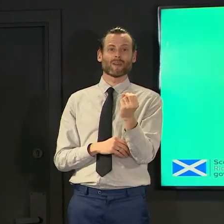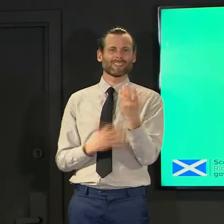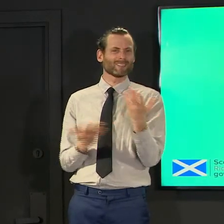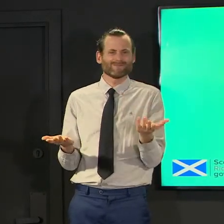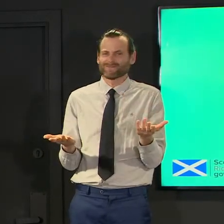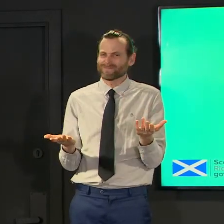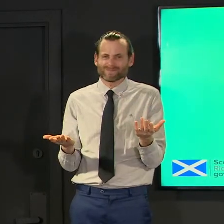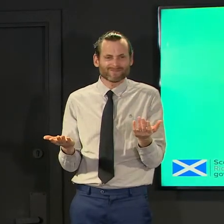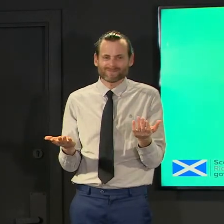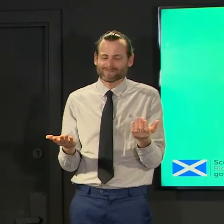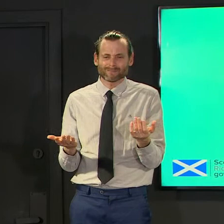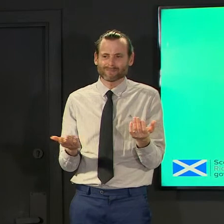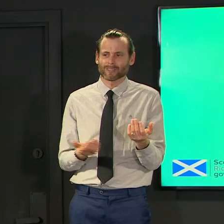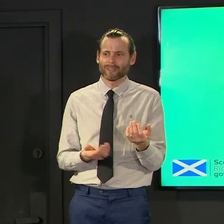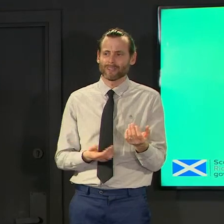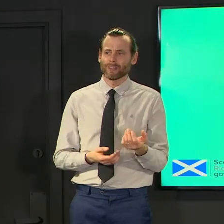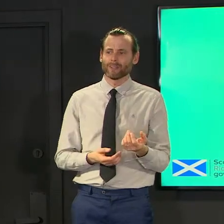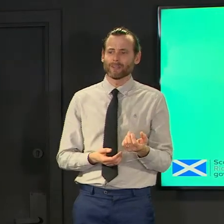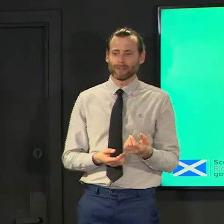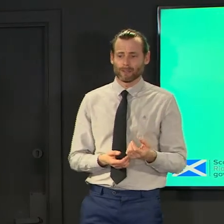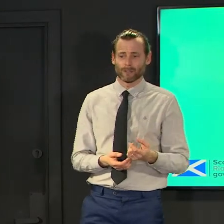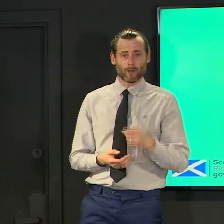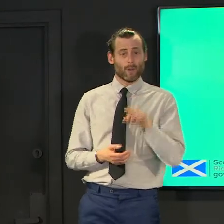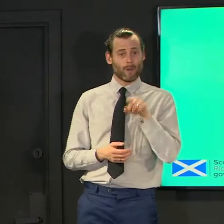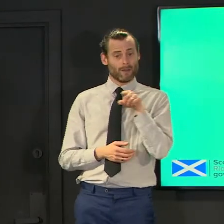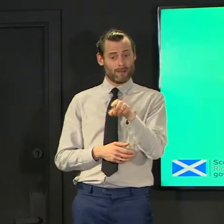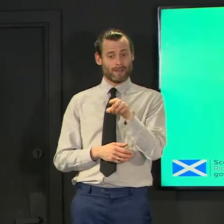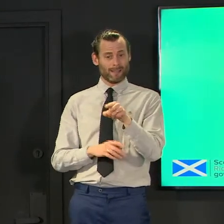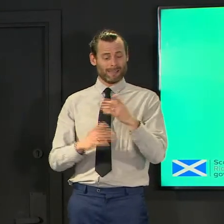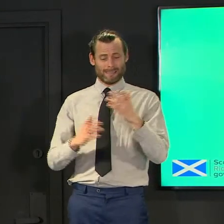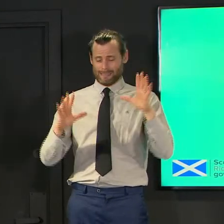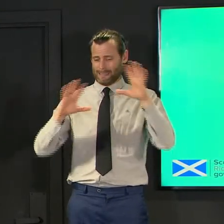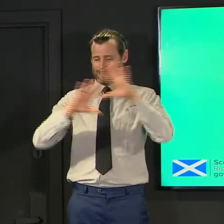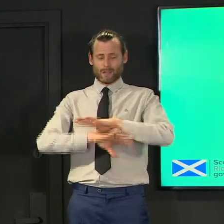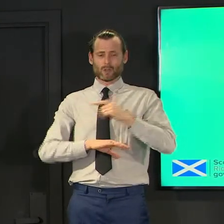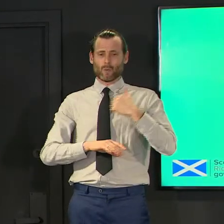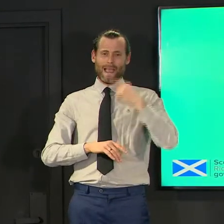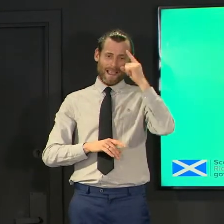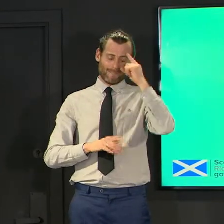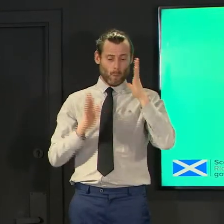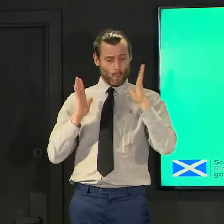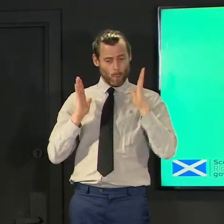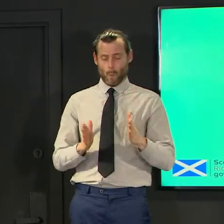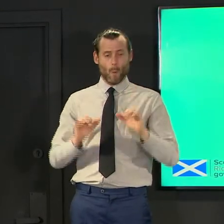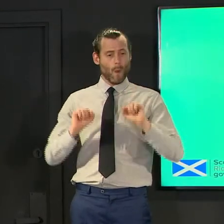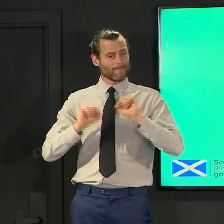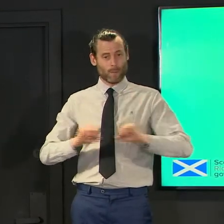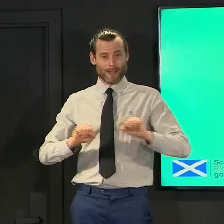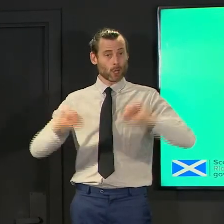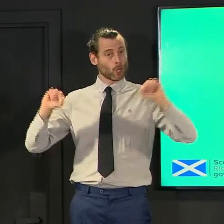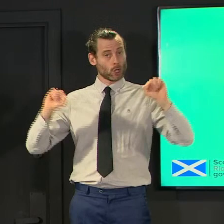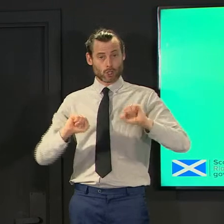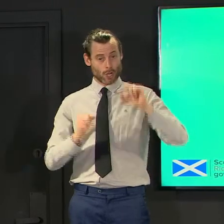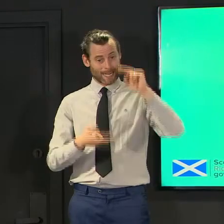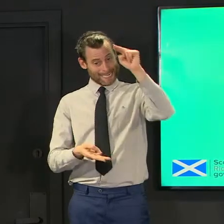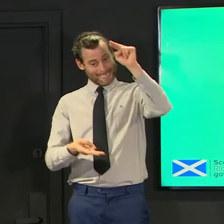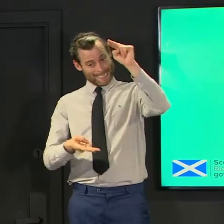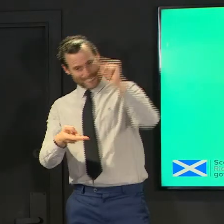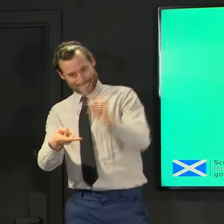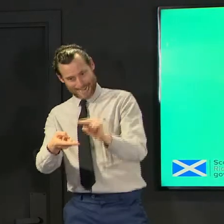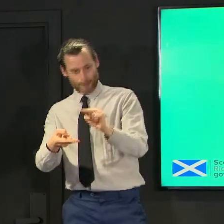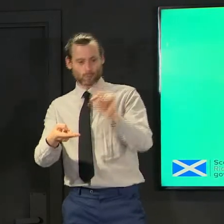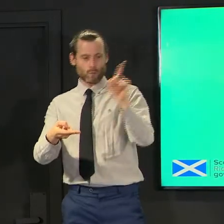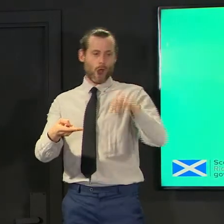range from 219 to zero so we have to hold our line in order to get all of them down further